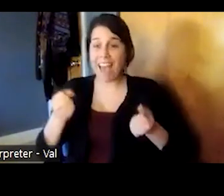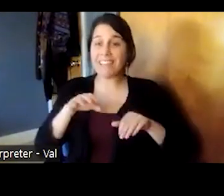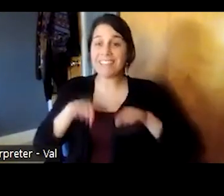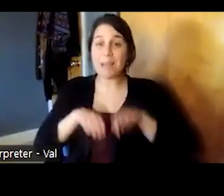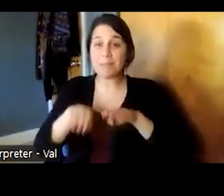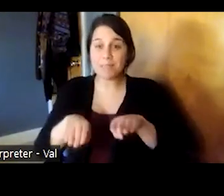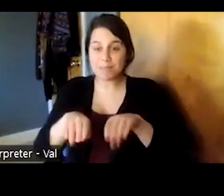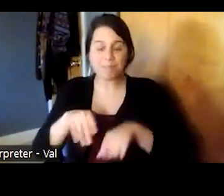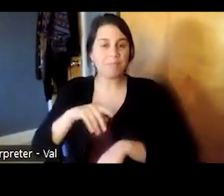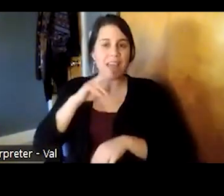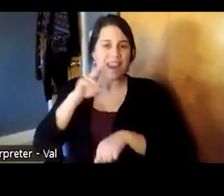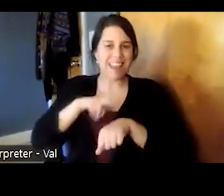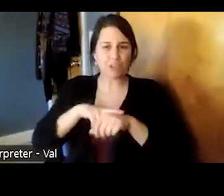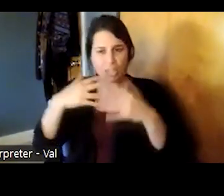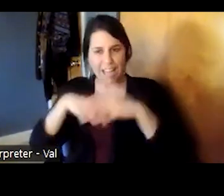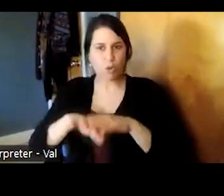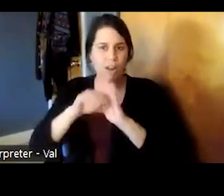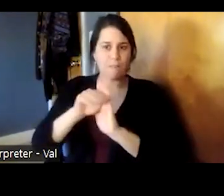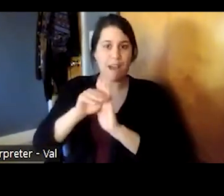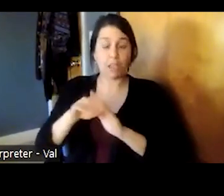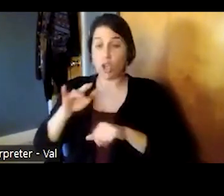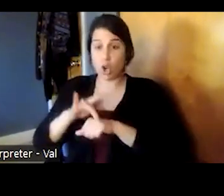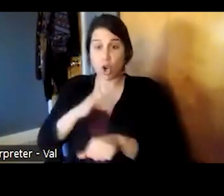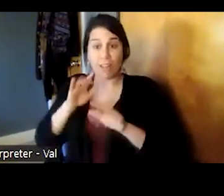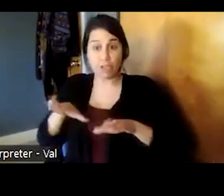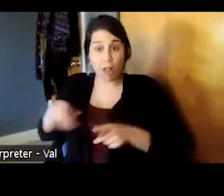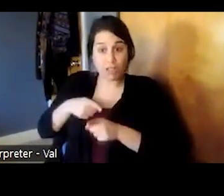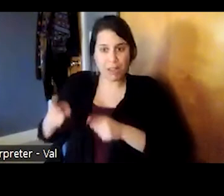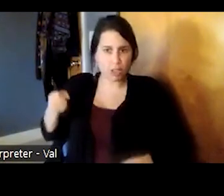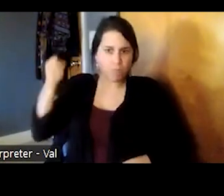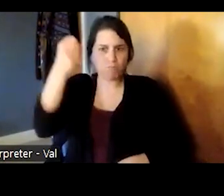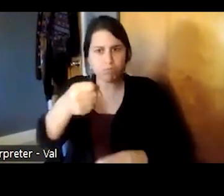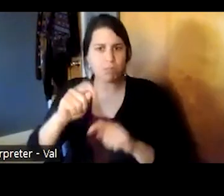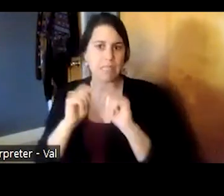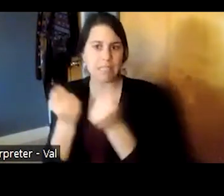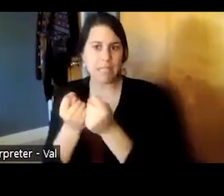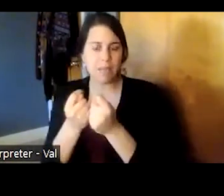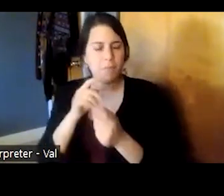an early childhood specialist on the care team in order to address social and relational concerns